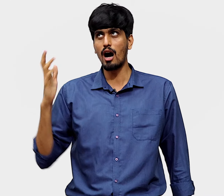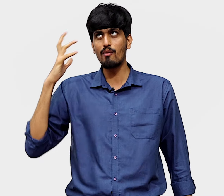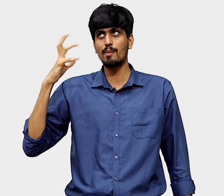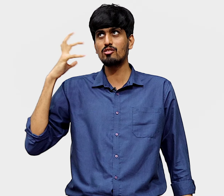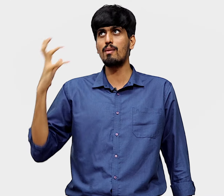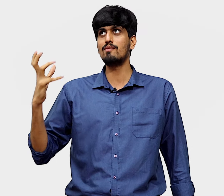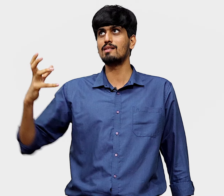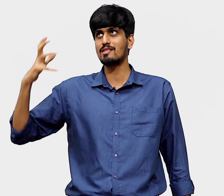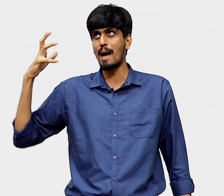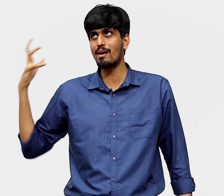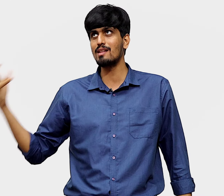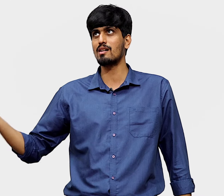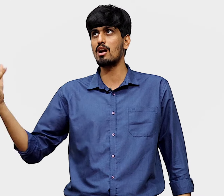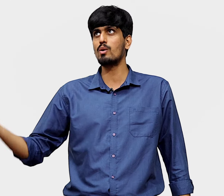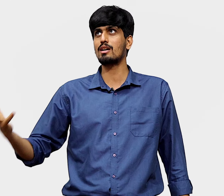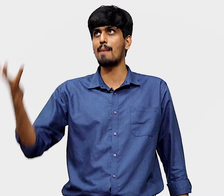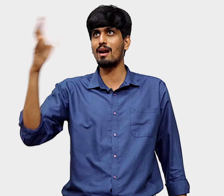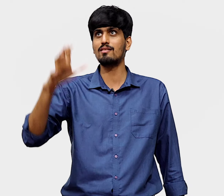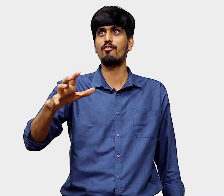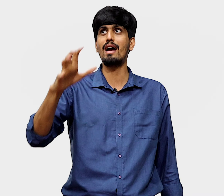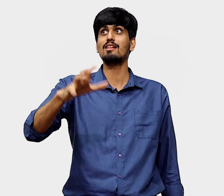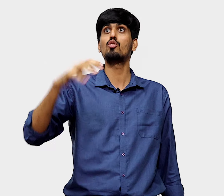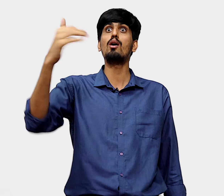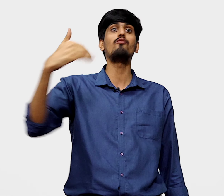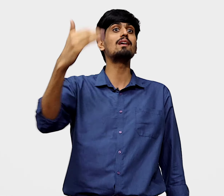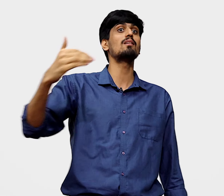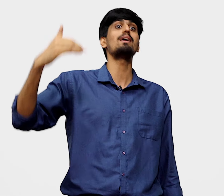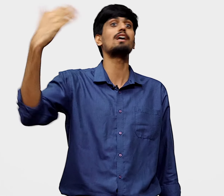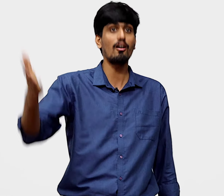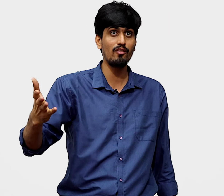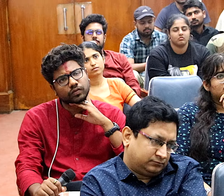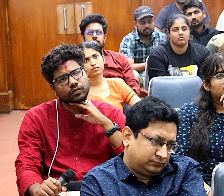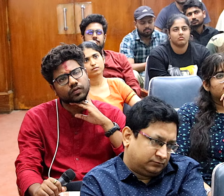are we supposed to believe that these capitalists are not going to capitalize on the fact that tomorrow veganism may kick off?